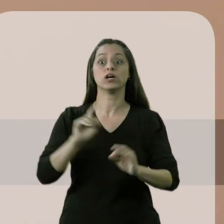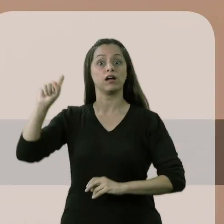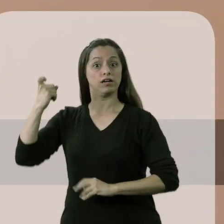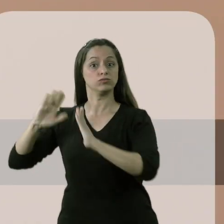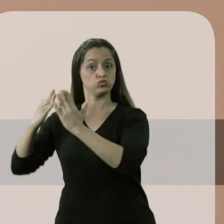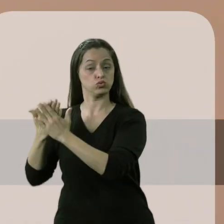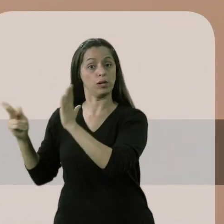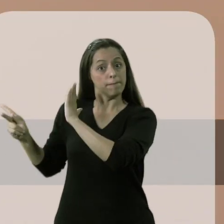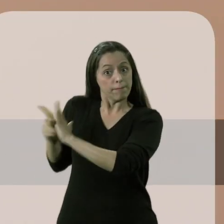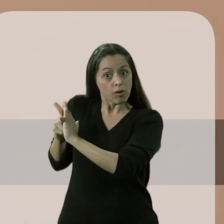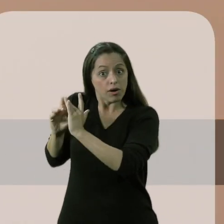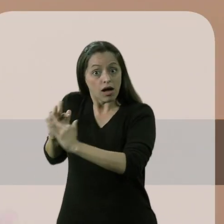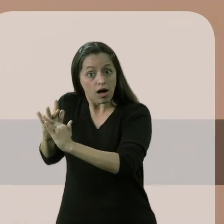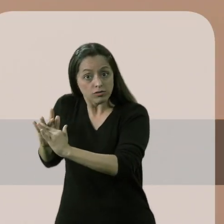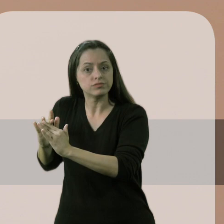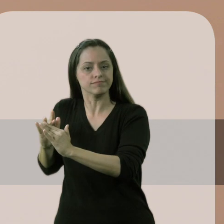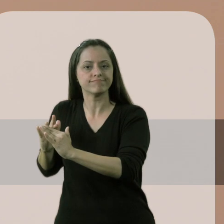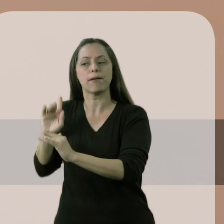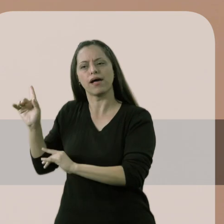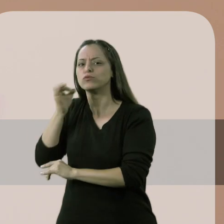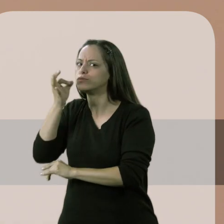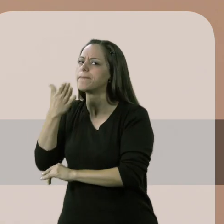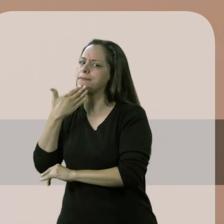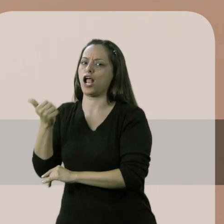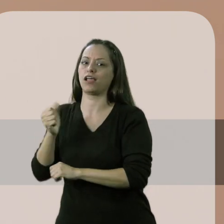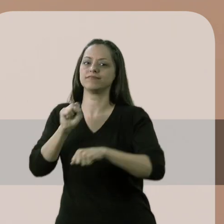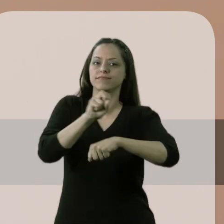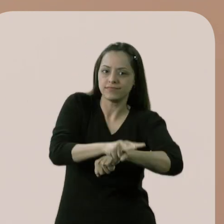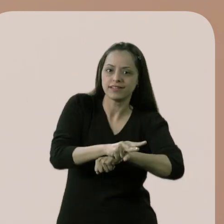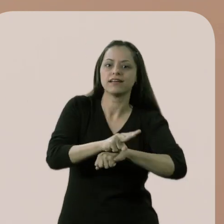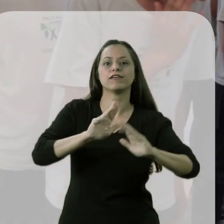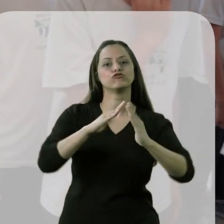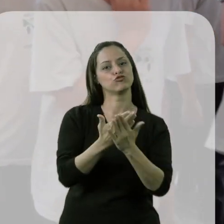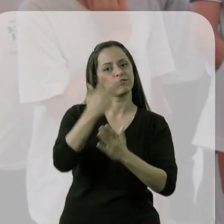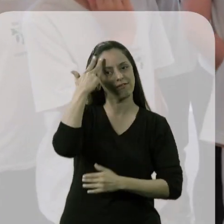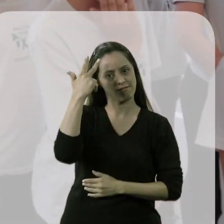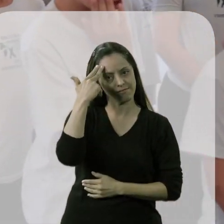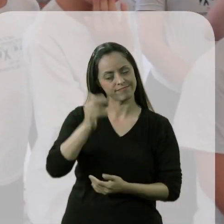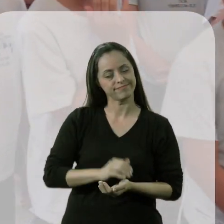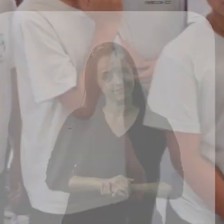He came from a specialized school for Autistic Spectrum Disorders, which indicated him to be included in regular education.